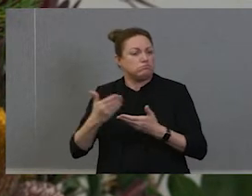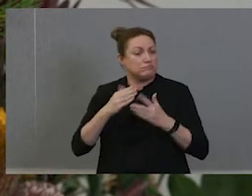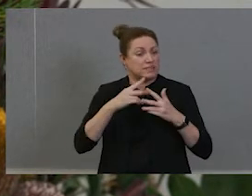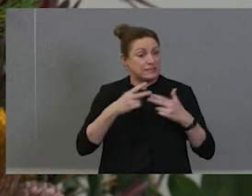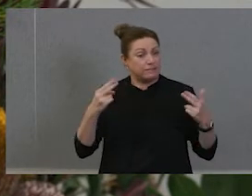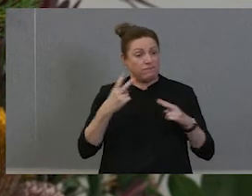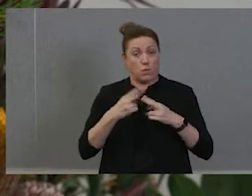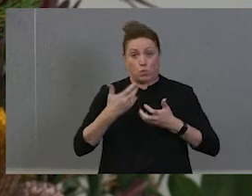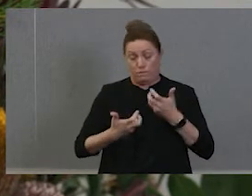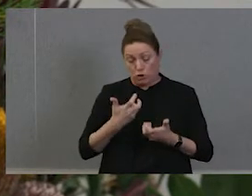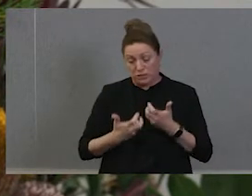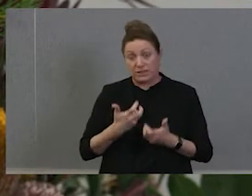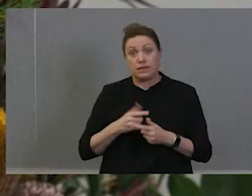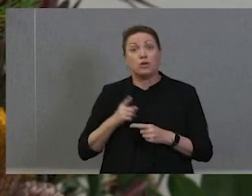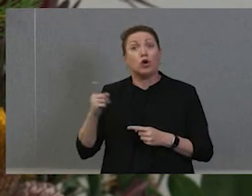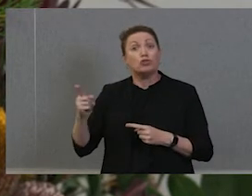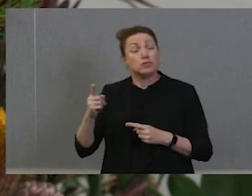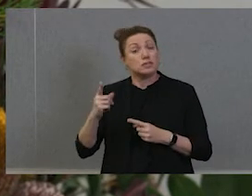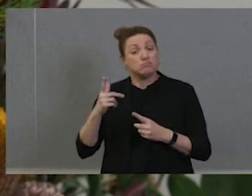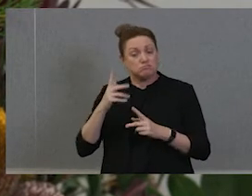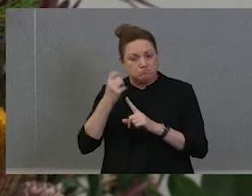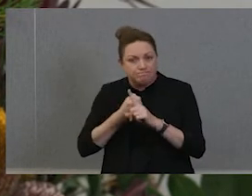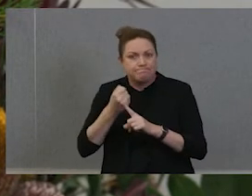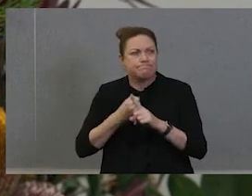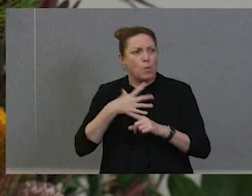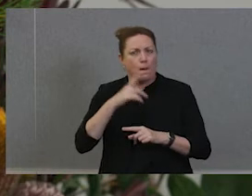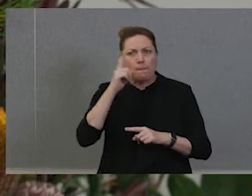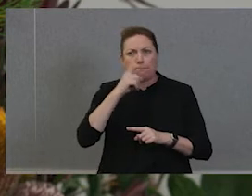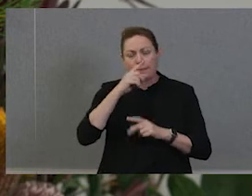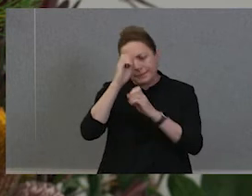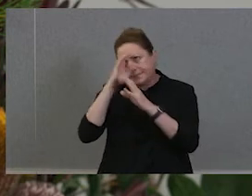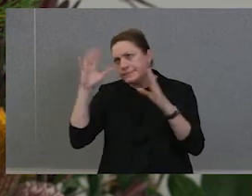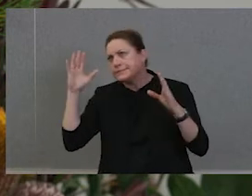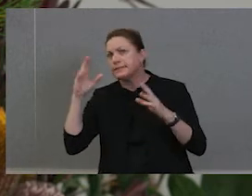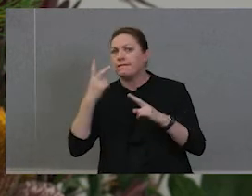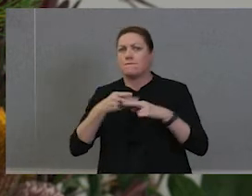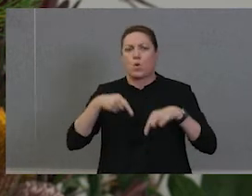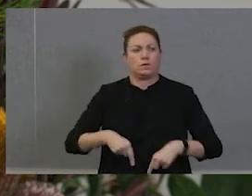campaign where she basically asked people to envision what a future for this University could look like and invited